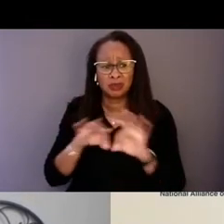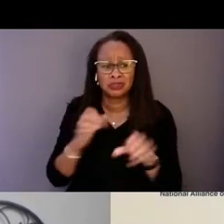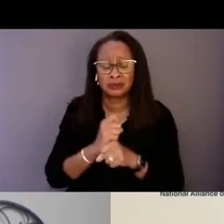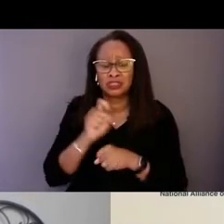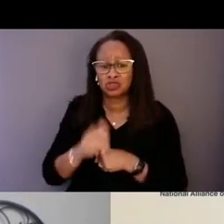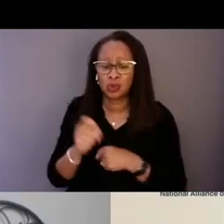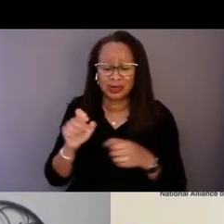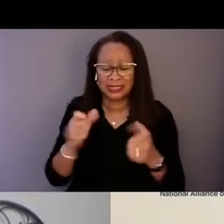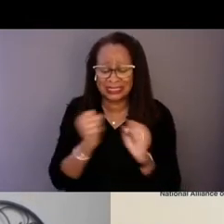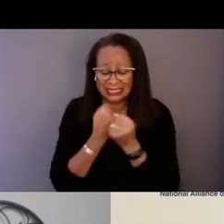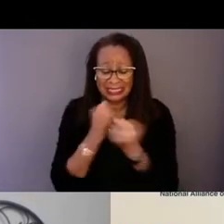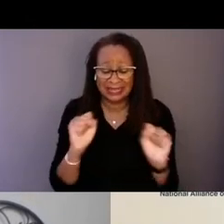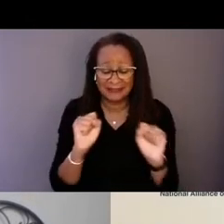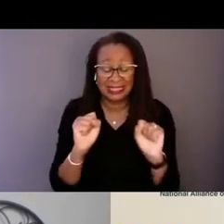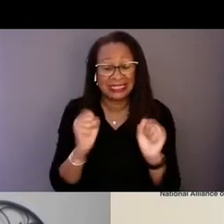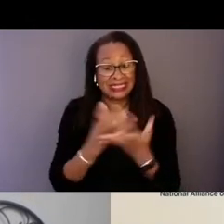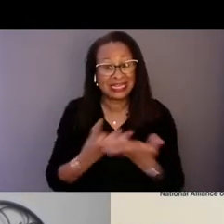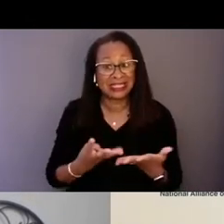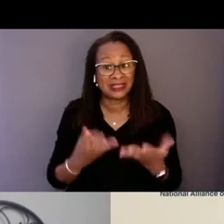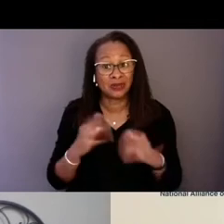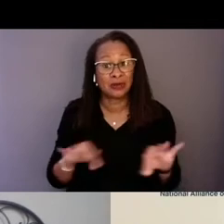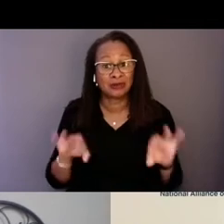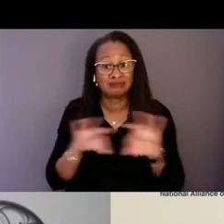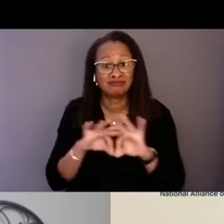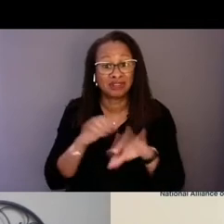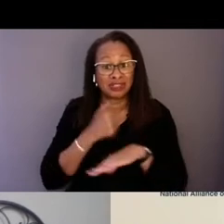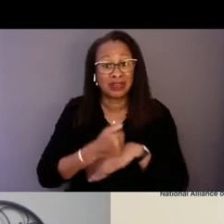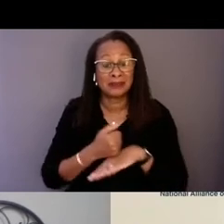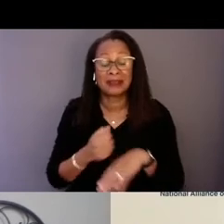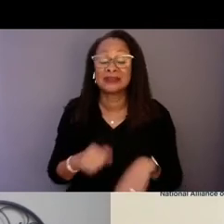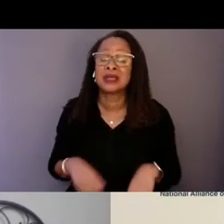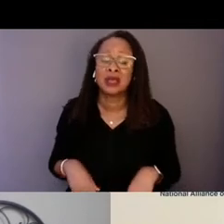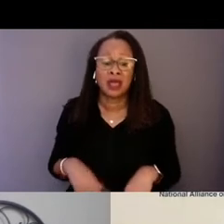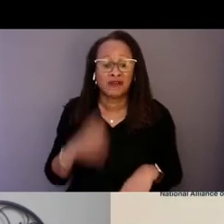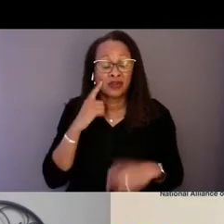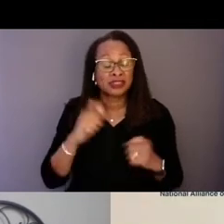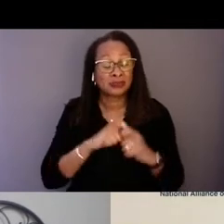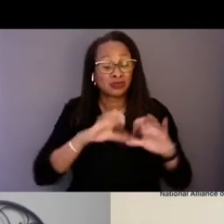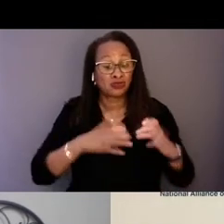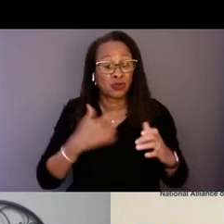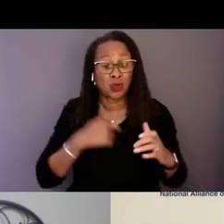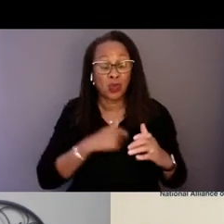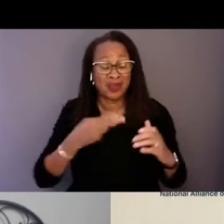for the specific groups we highlighted that were most vulnerable in our current psychiatric structure?